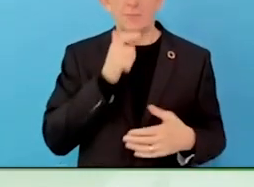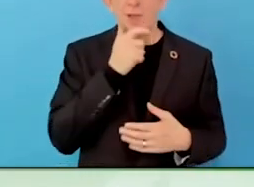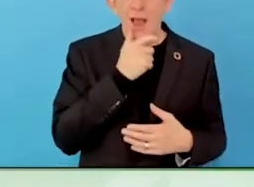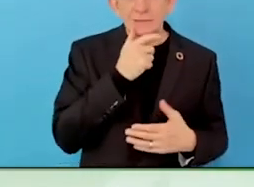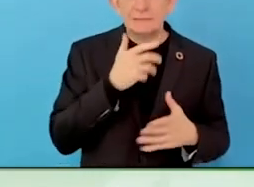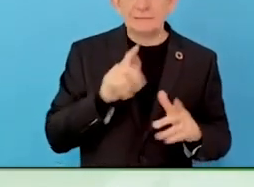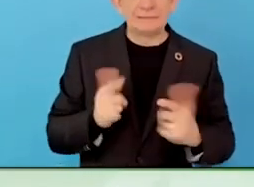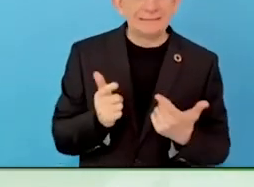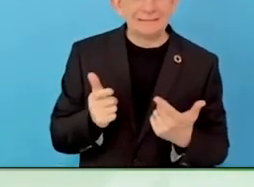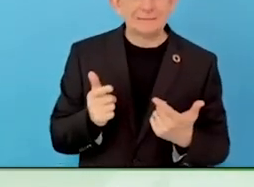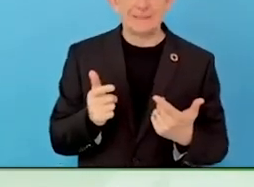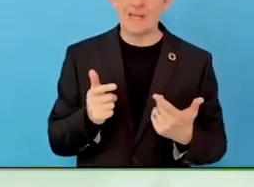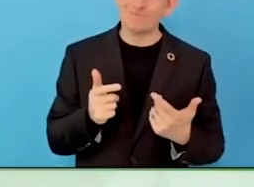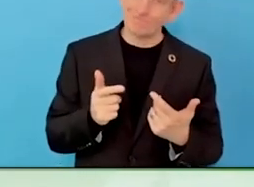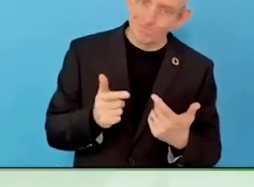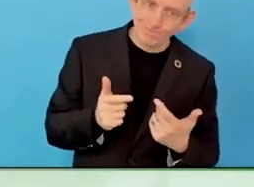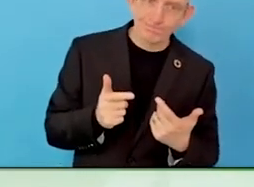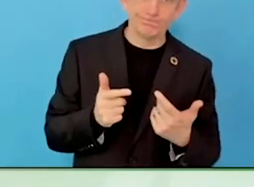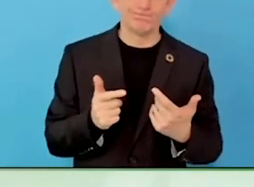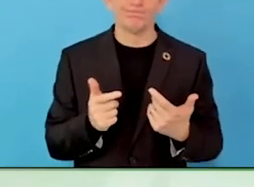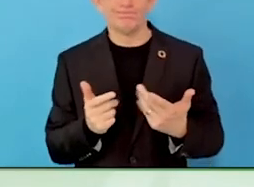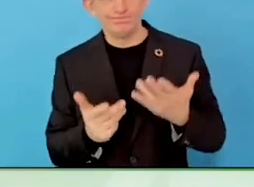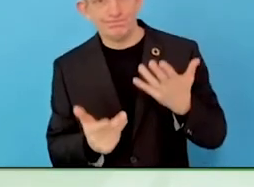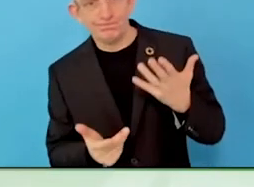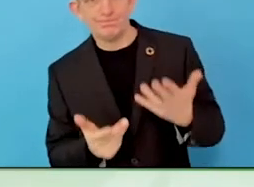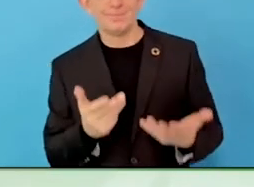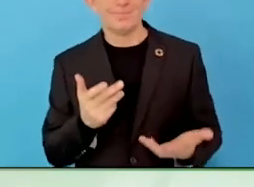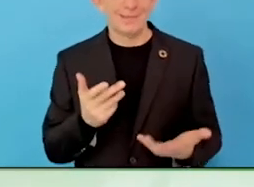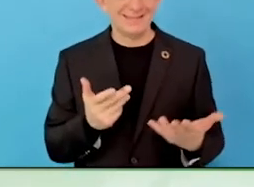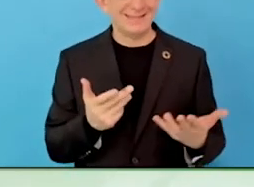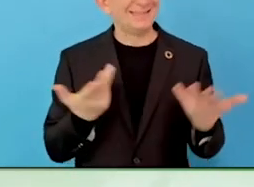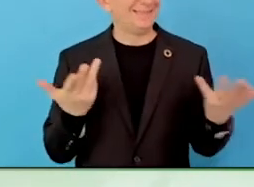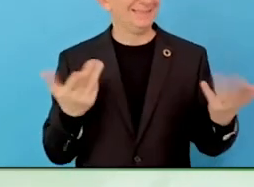Also, online classes are not accessible for several people.